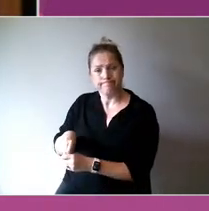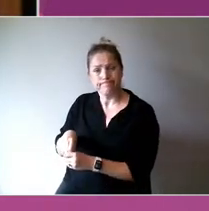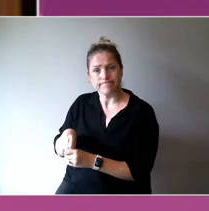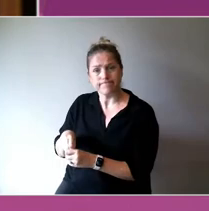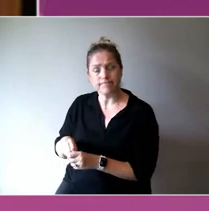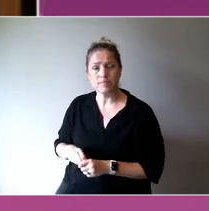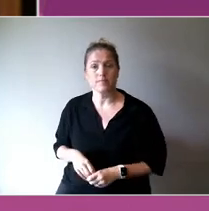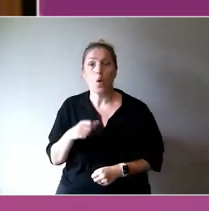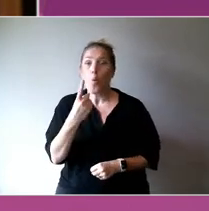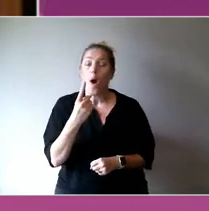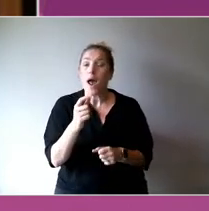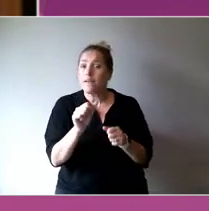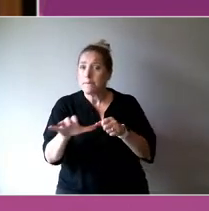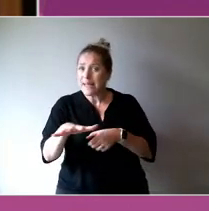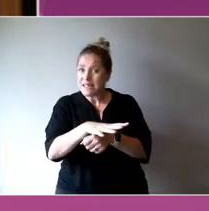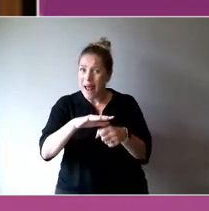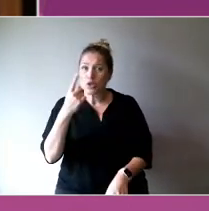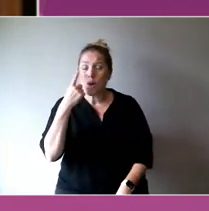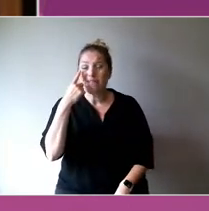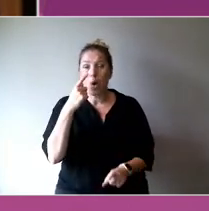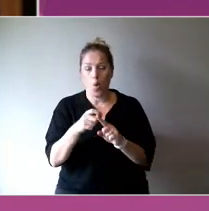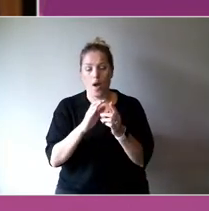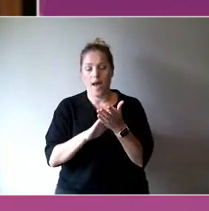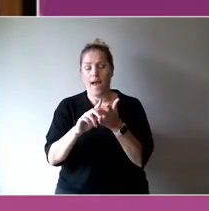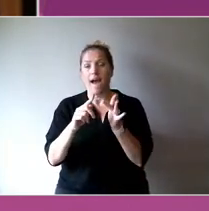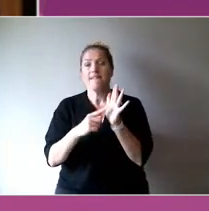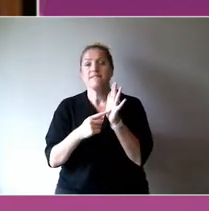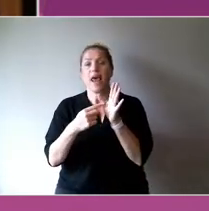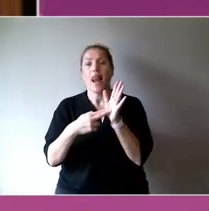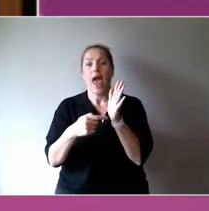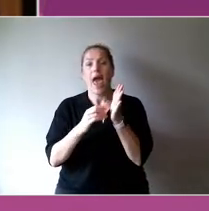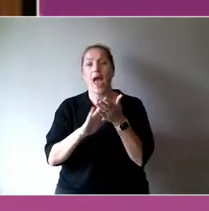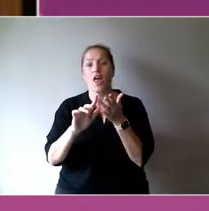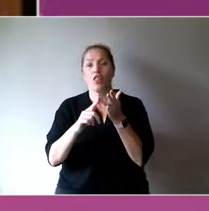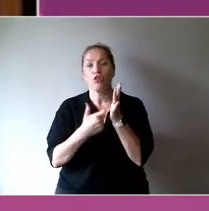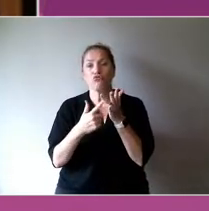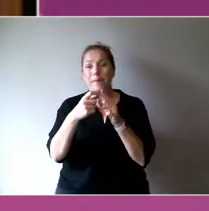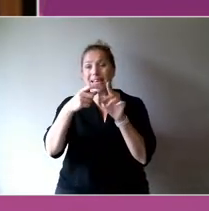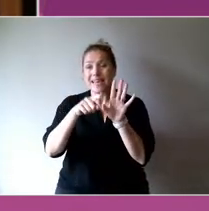trend to investing in core capacity.